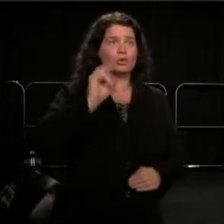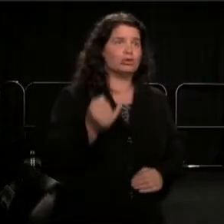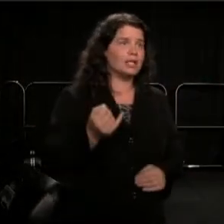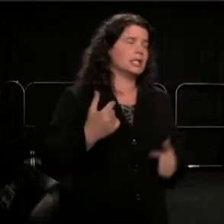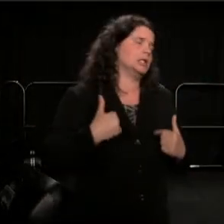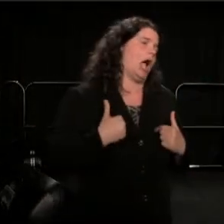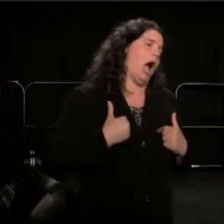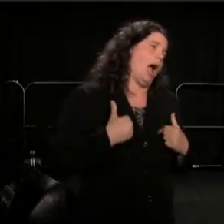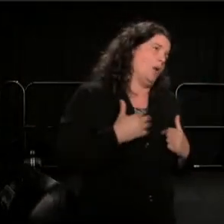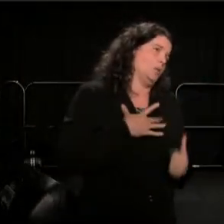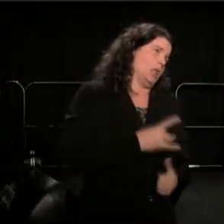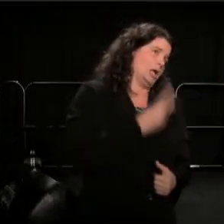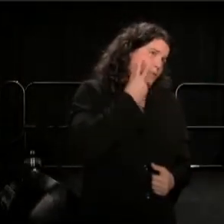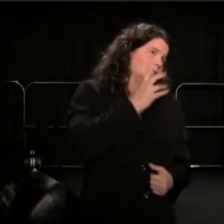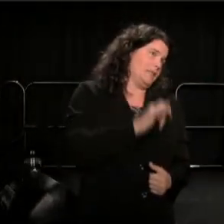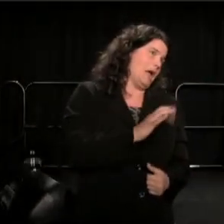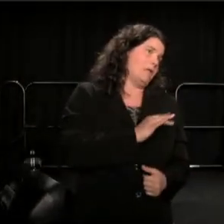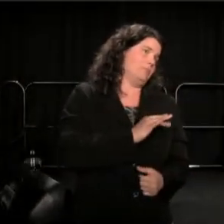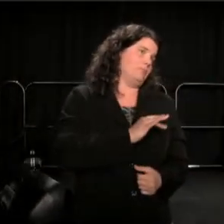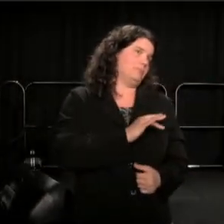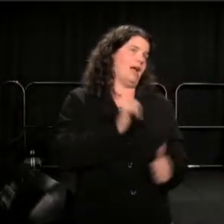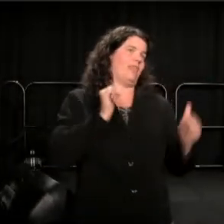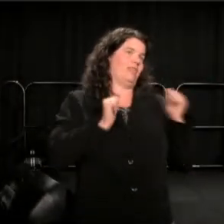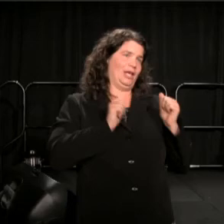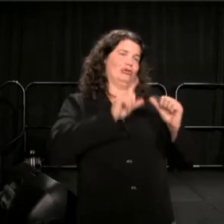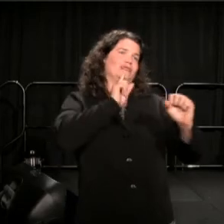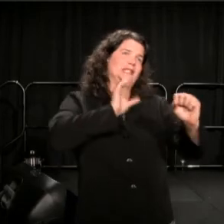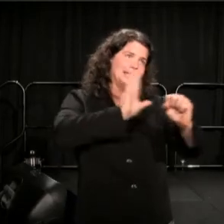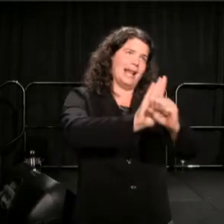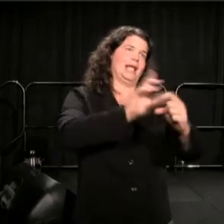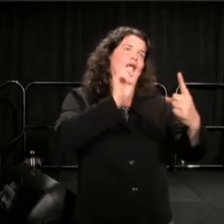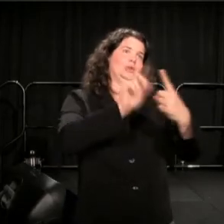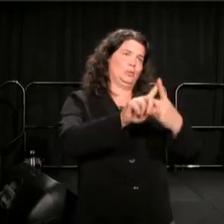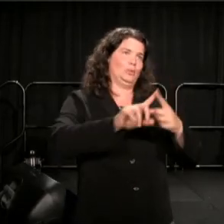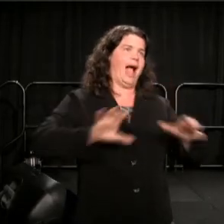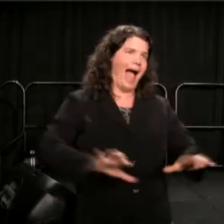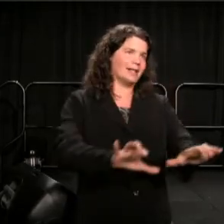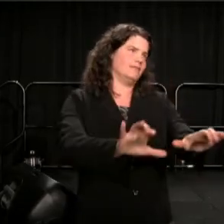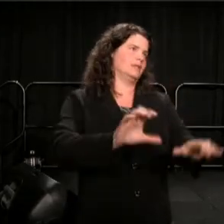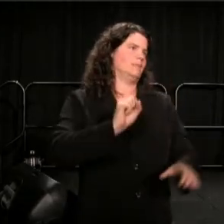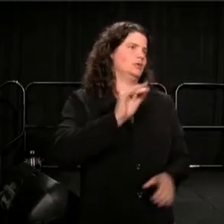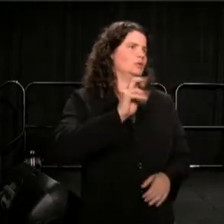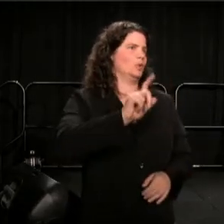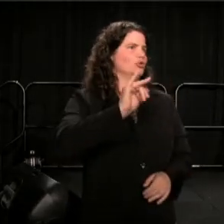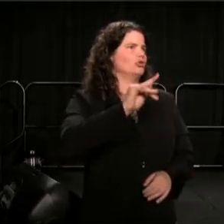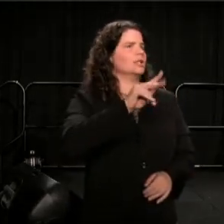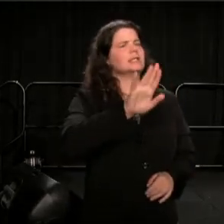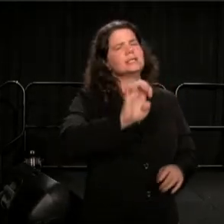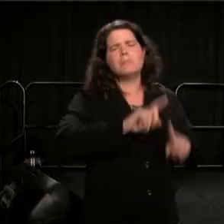I'd like to see such a theater dedicated to activism. But, I'm not a snob, I'm not an elitist